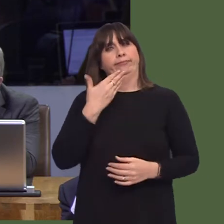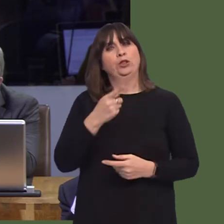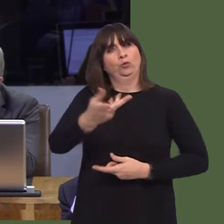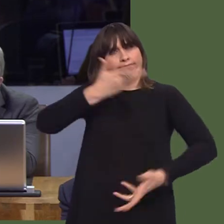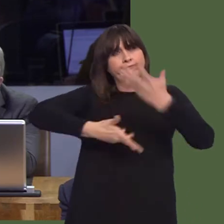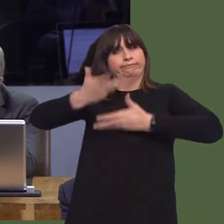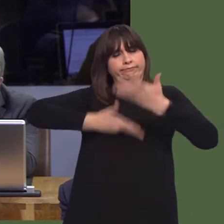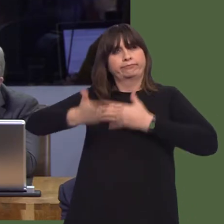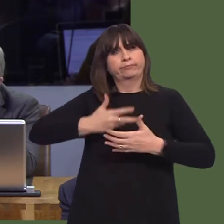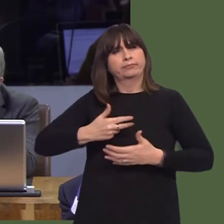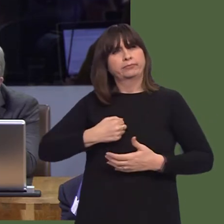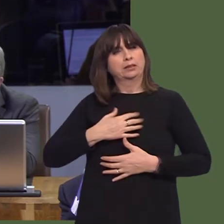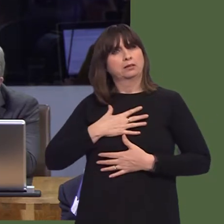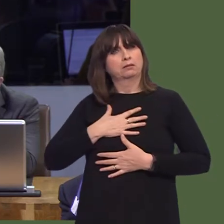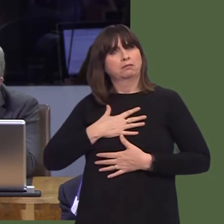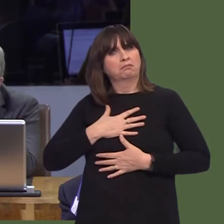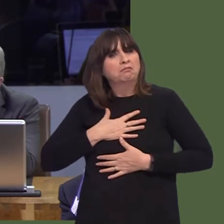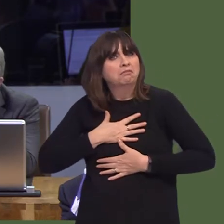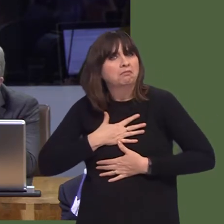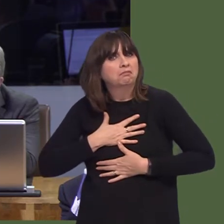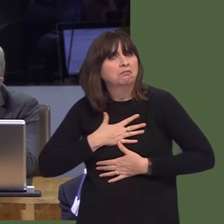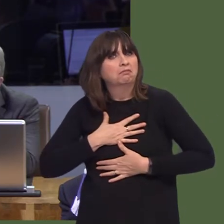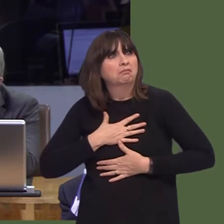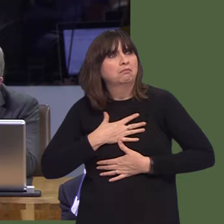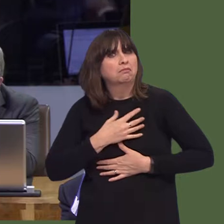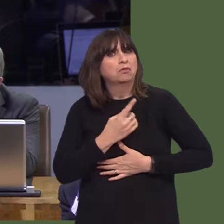encourage local health boards, of course, to make sure that there are the right mechanisms